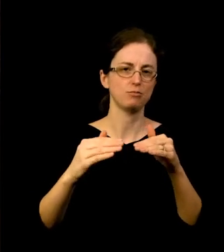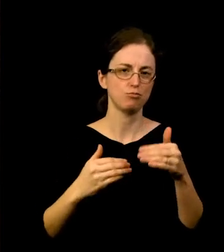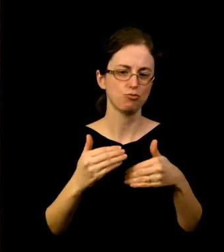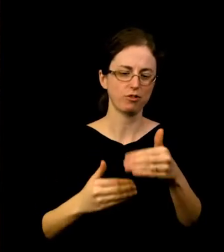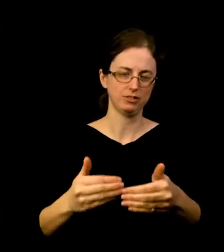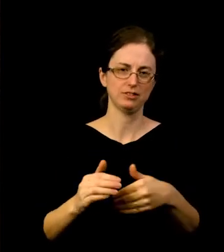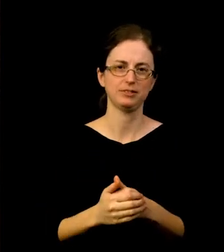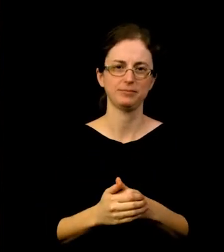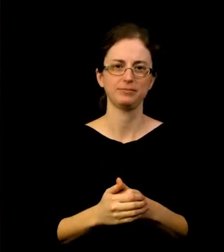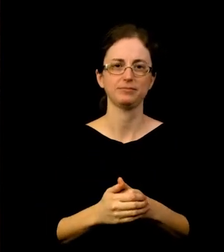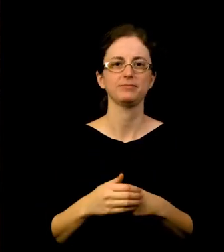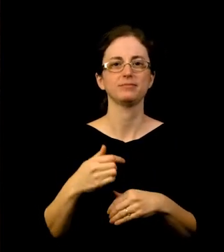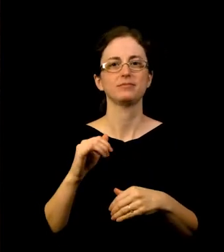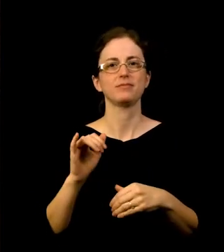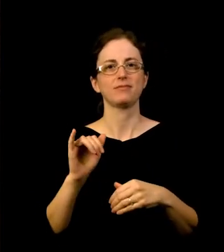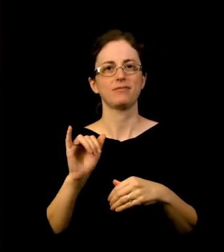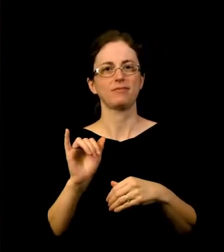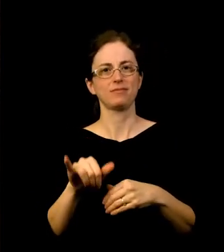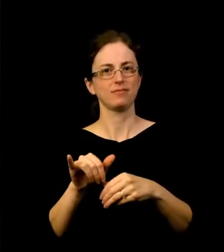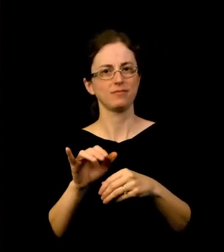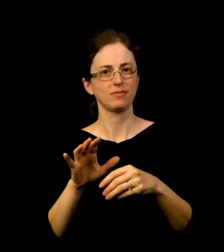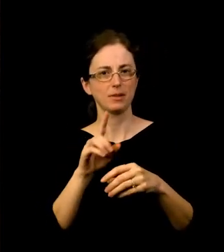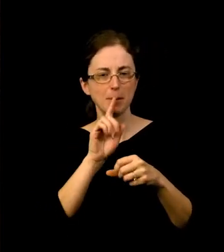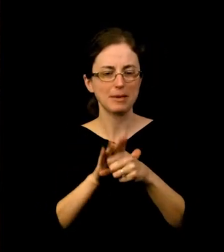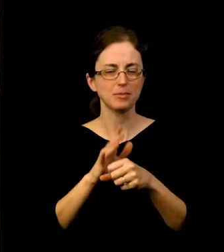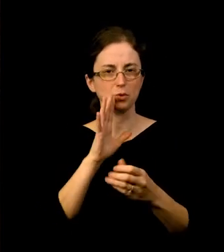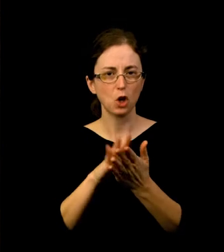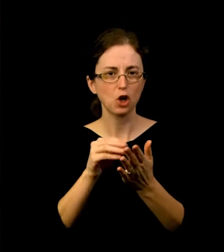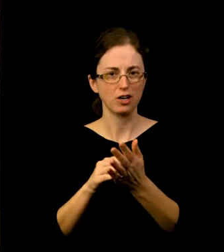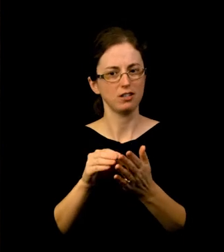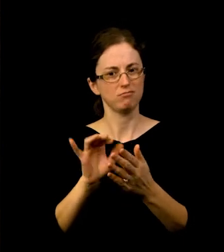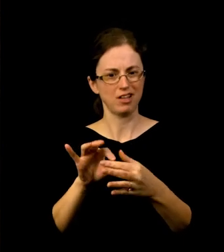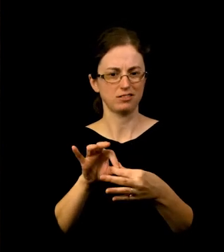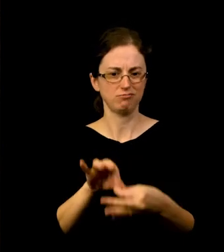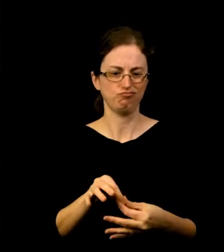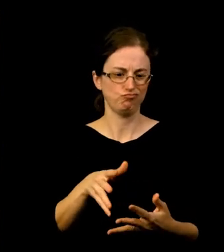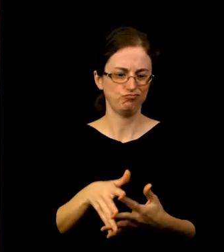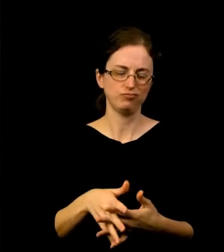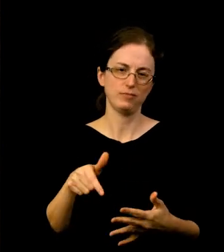and learning is part and parcel of this process. We look to build many connections in the coming months